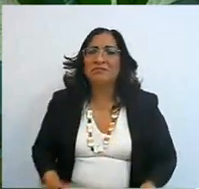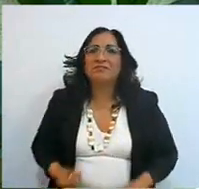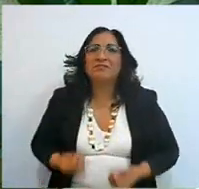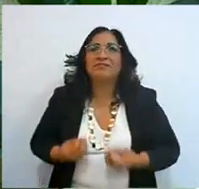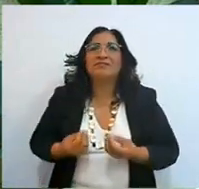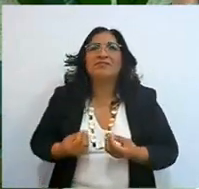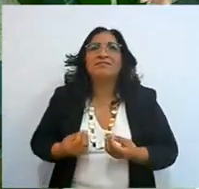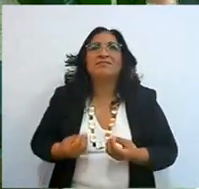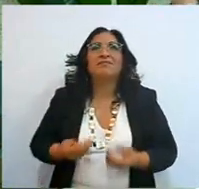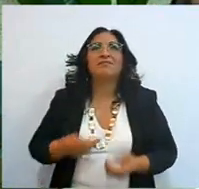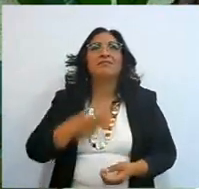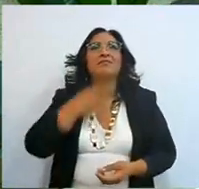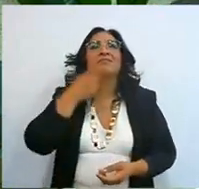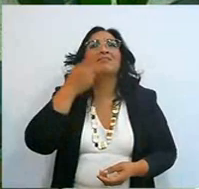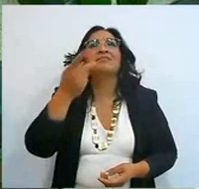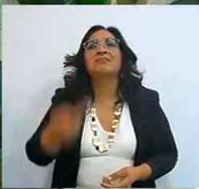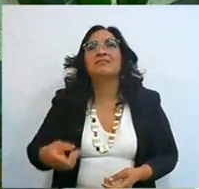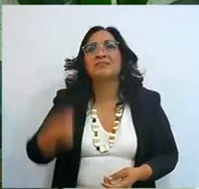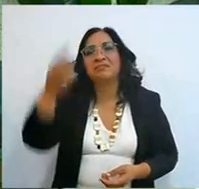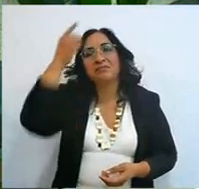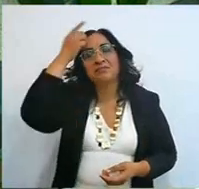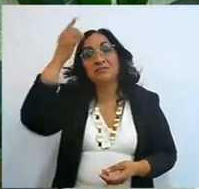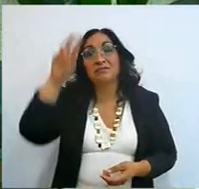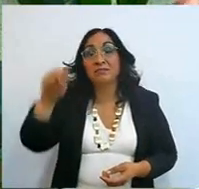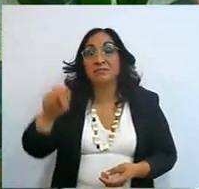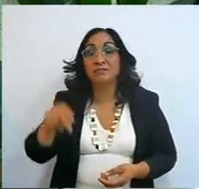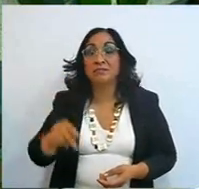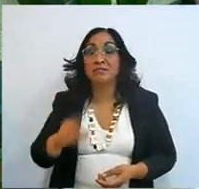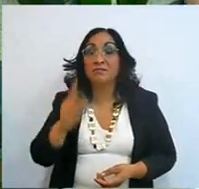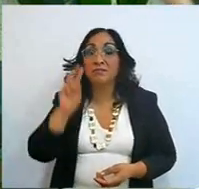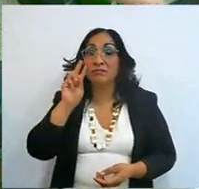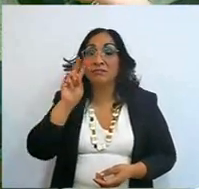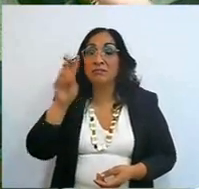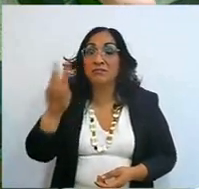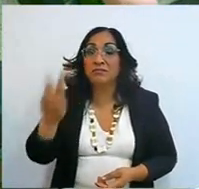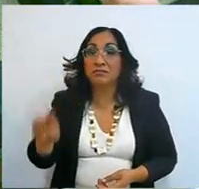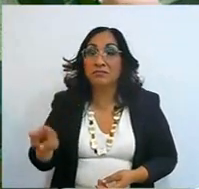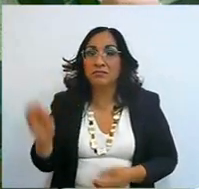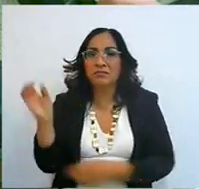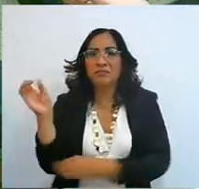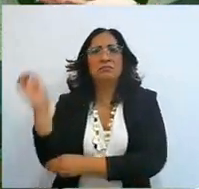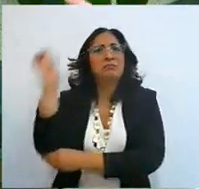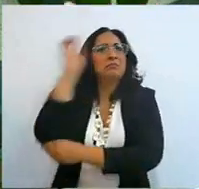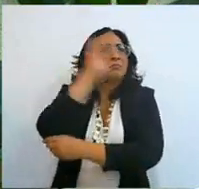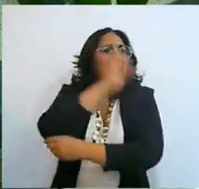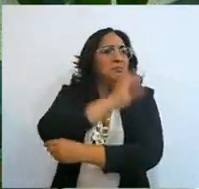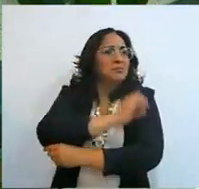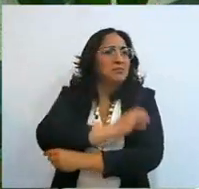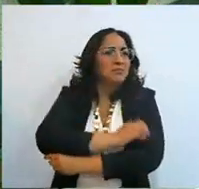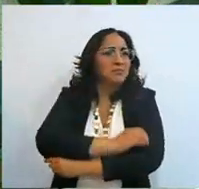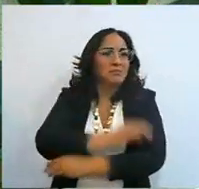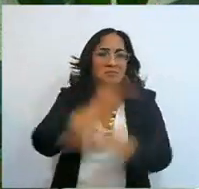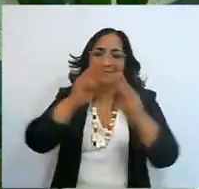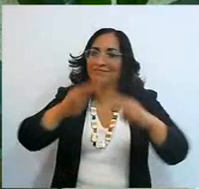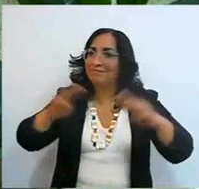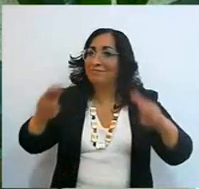if you have stopped in a landscape, you say you see a sunset in the sea and you say clearly that God exists,